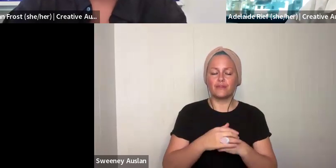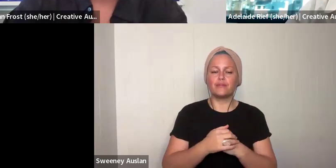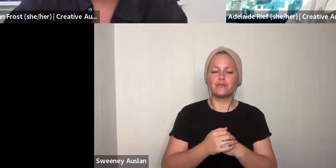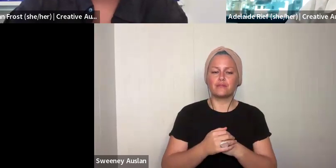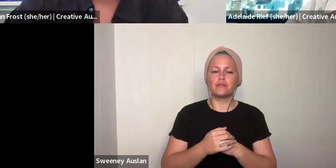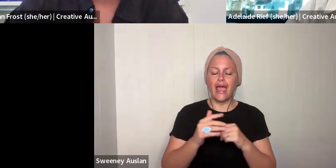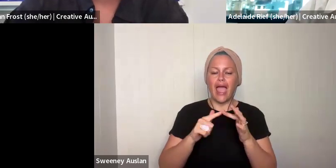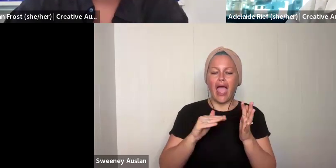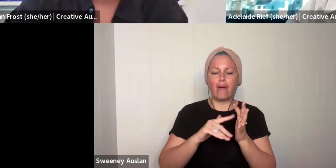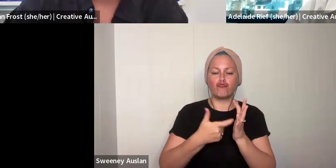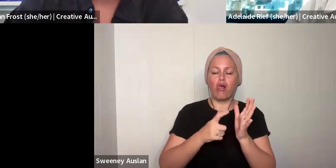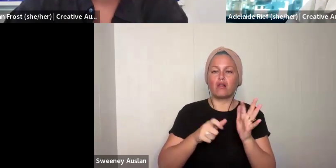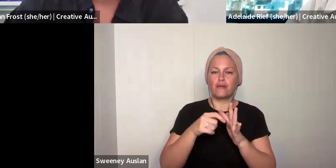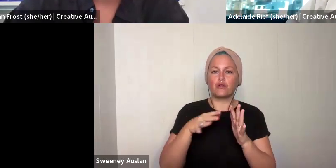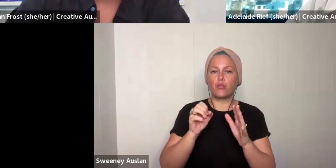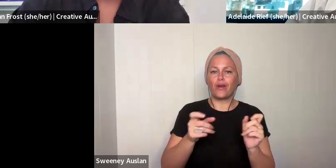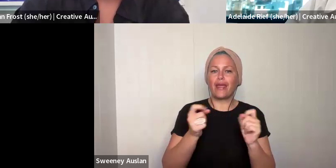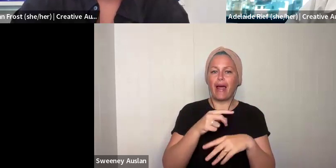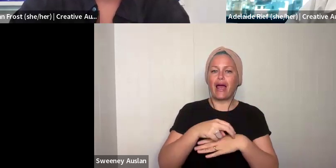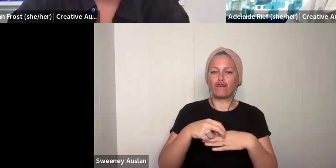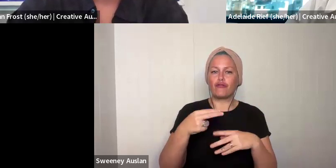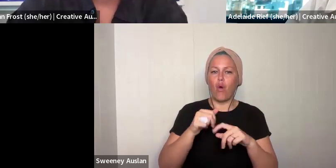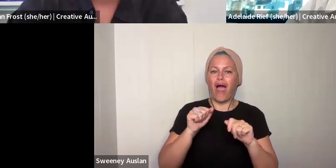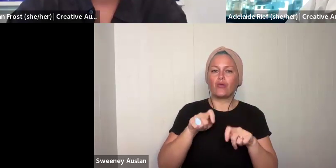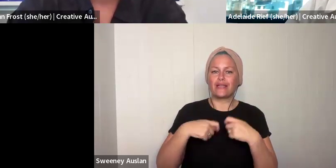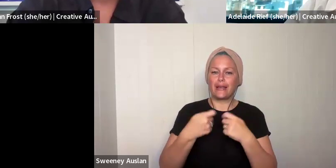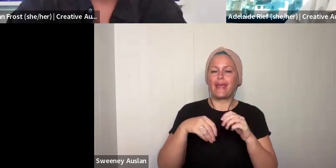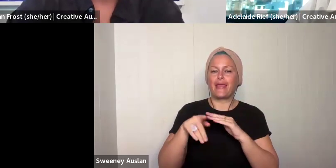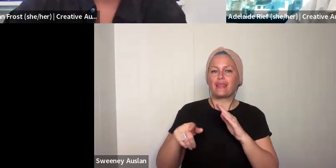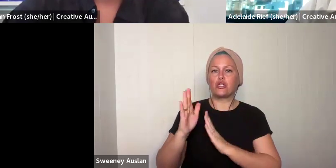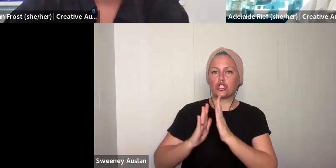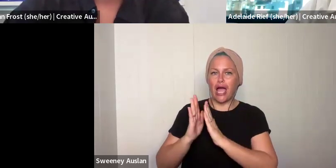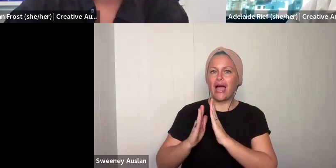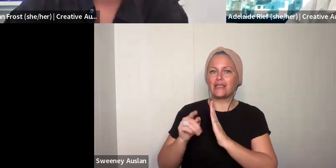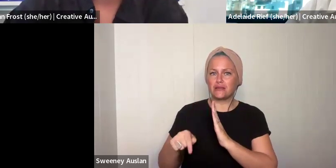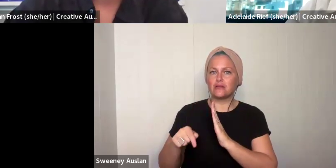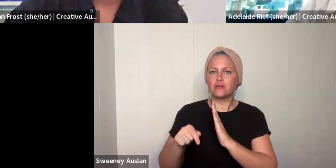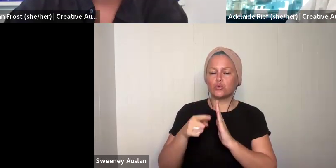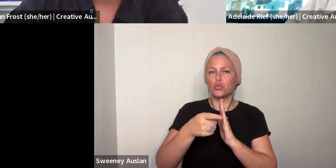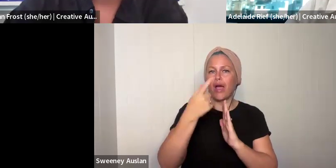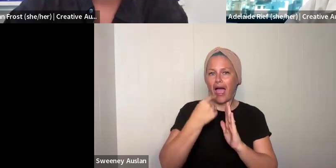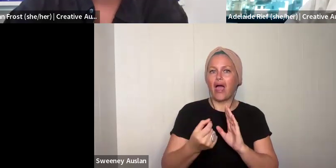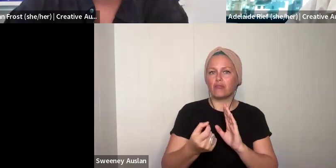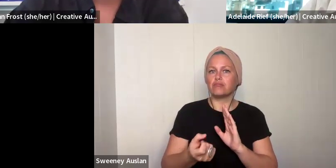not be able to find a time for that. If that is the case, send us an email. Emerald has